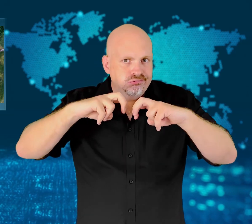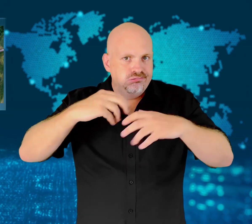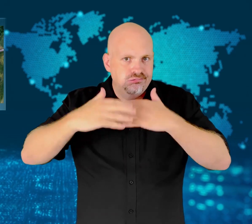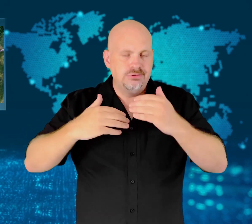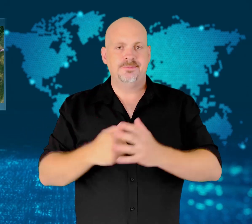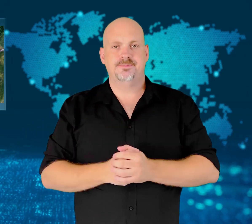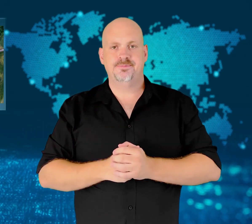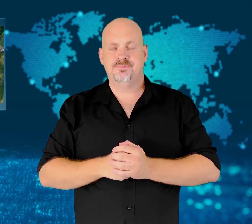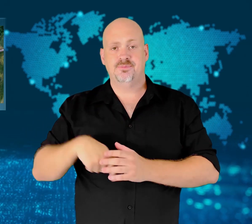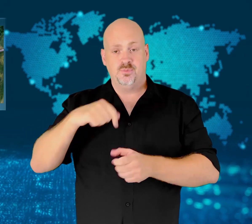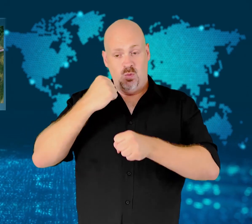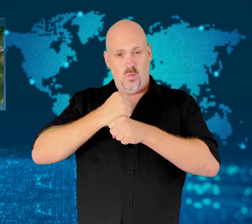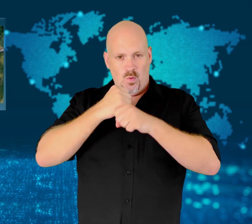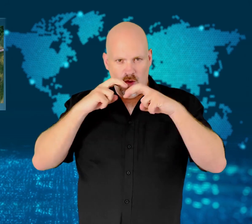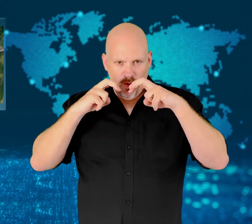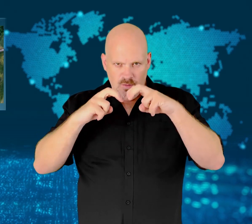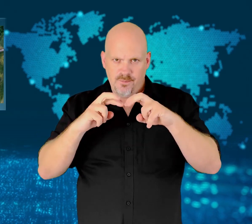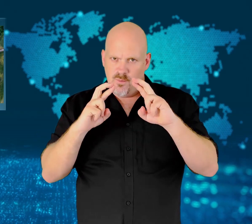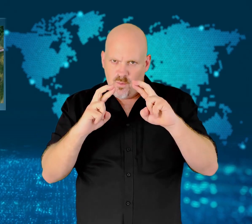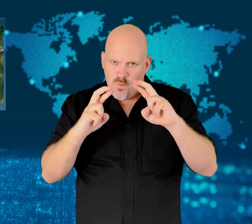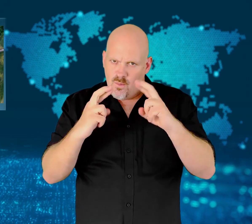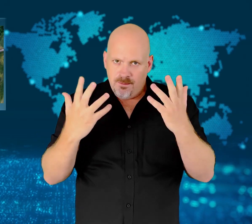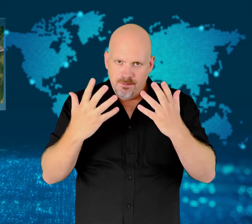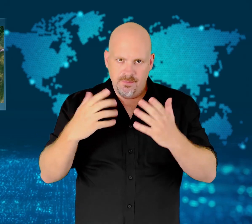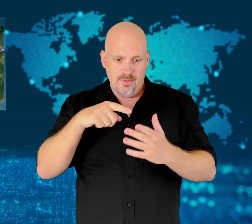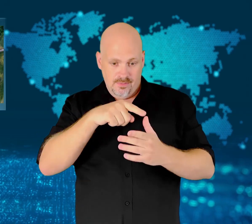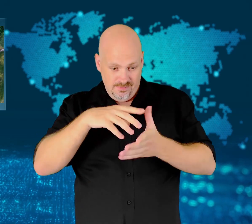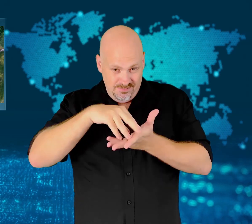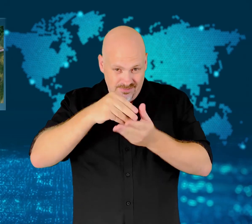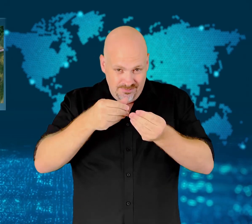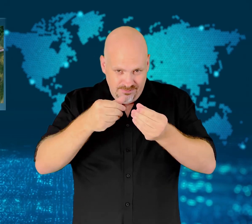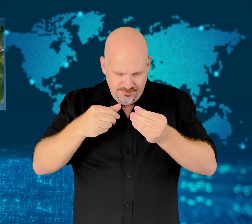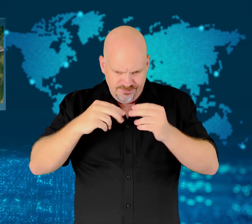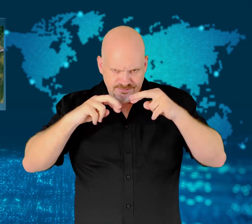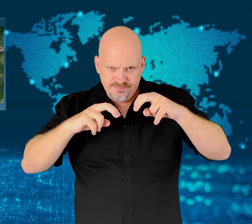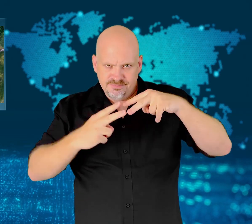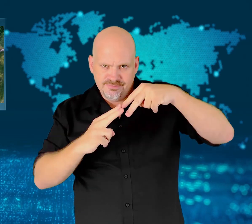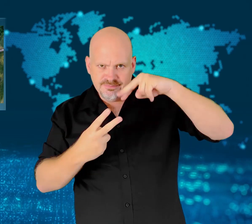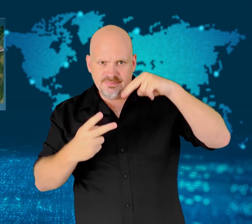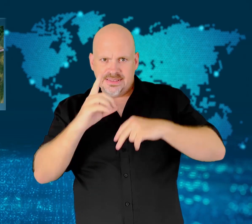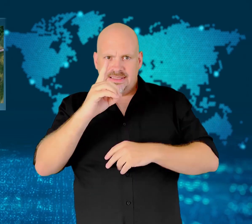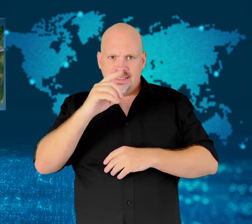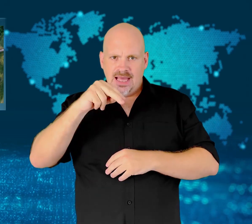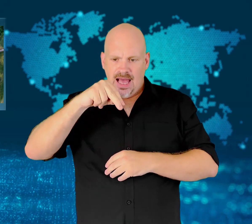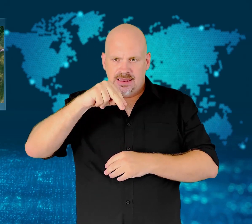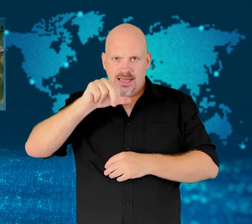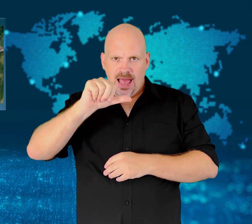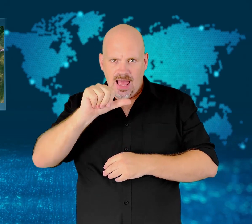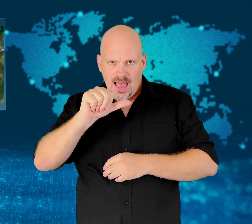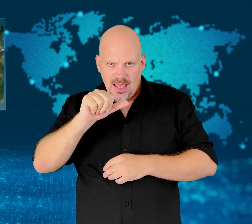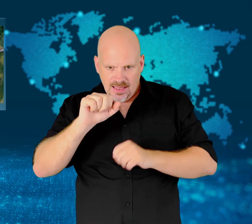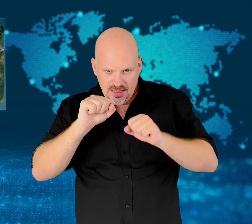Researchers hope to analyze the DNA found to see if they can